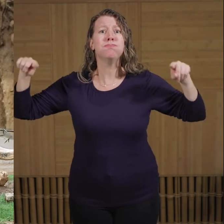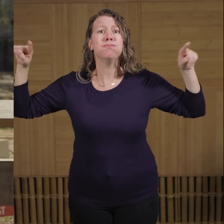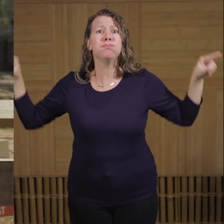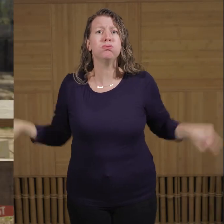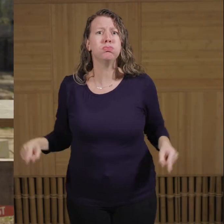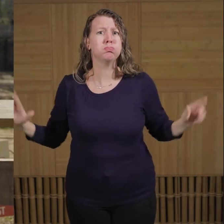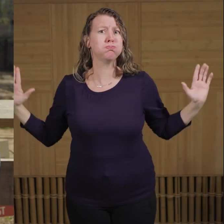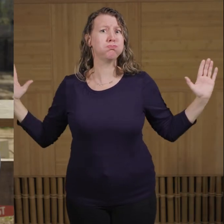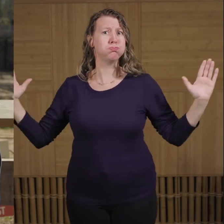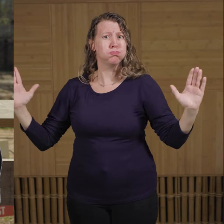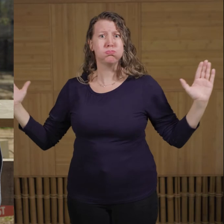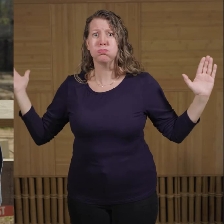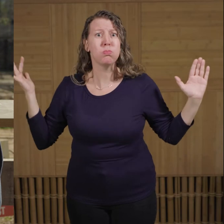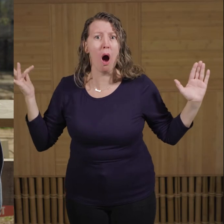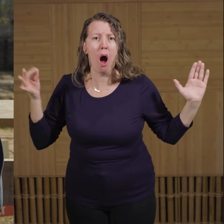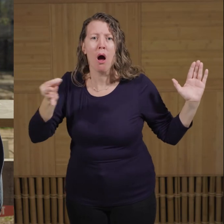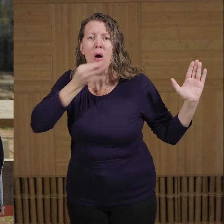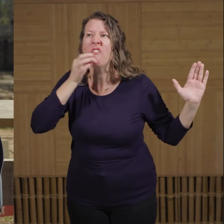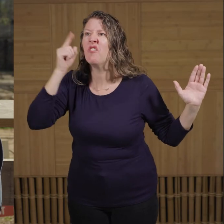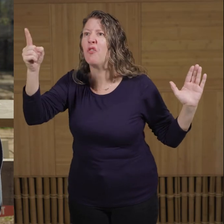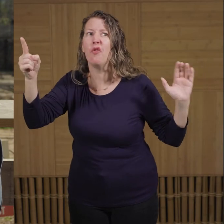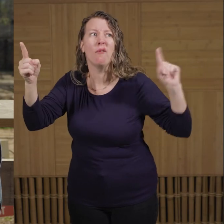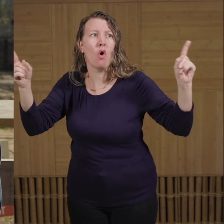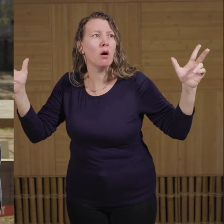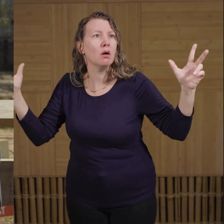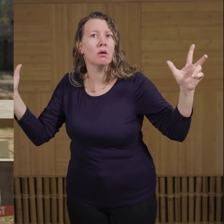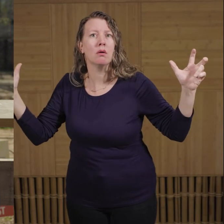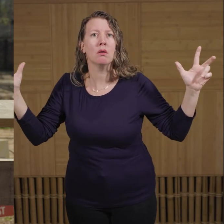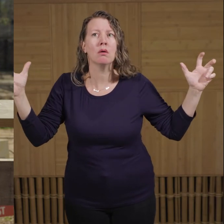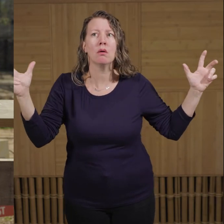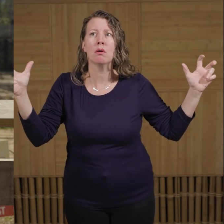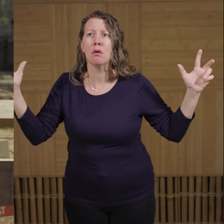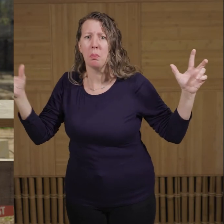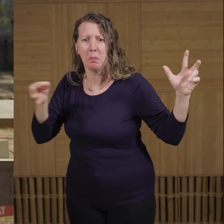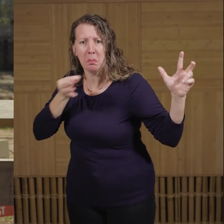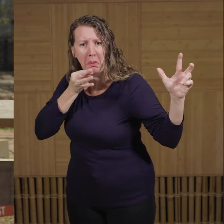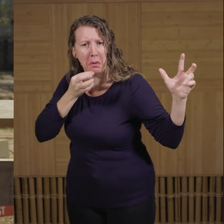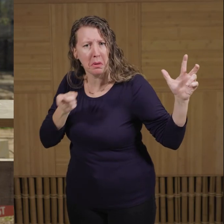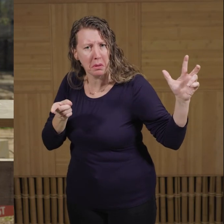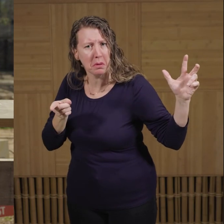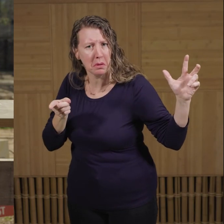Now, the size and shape of the ears allow the ears to work kind of like satellite dishes, so elephants have really good hearing